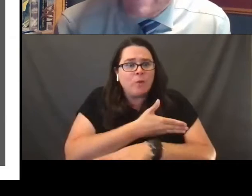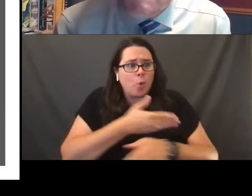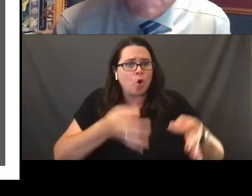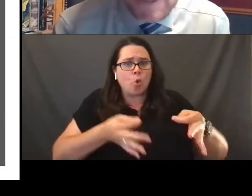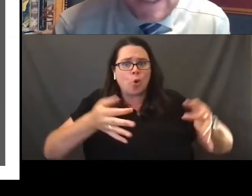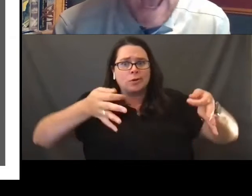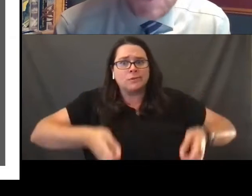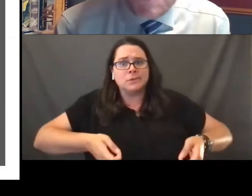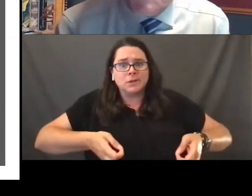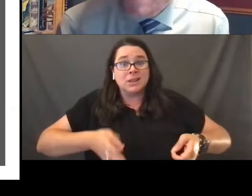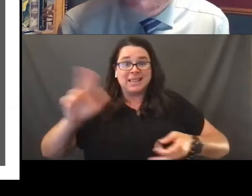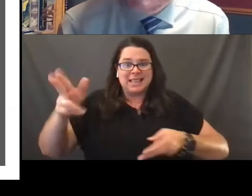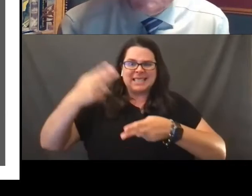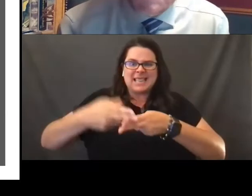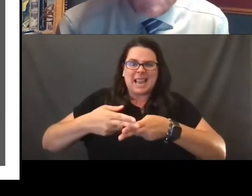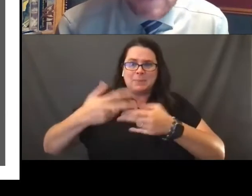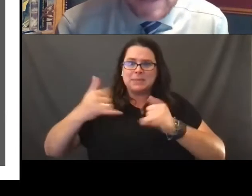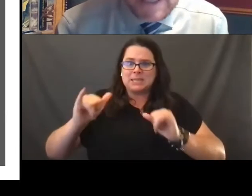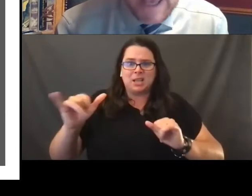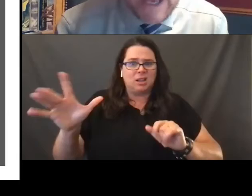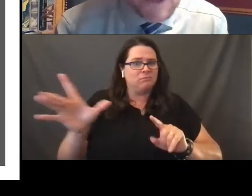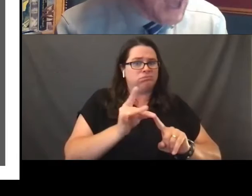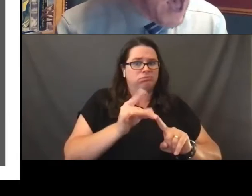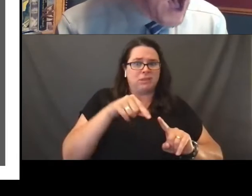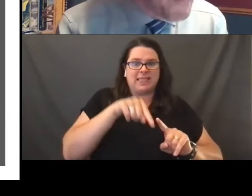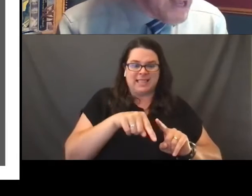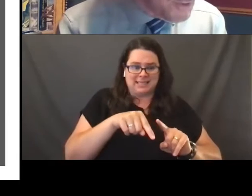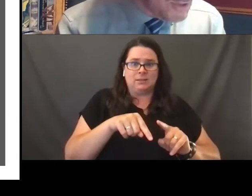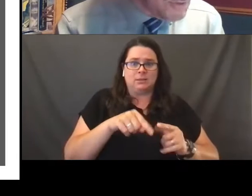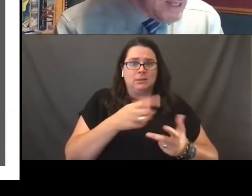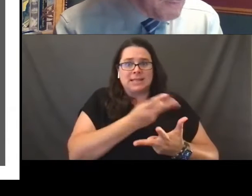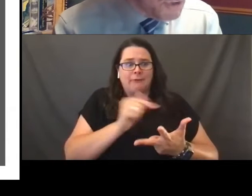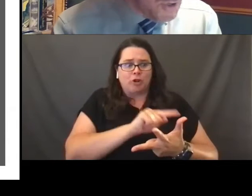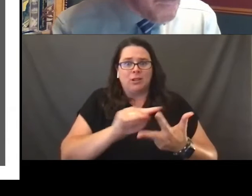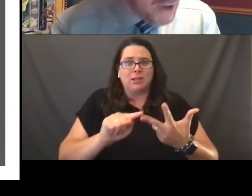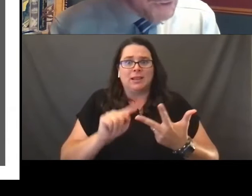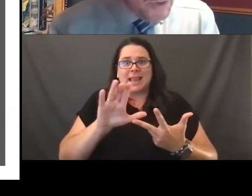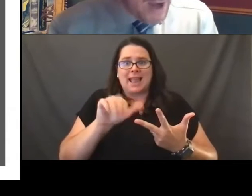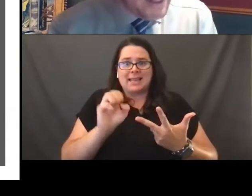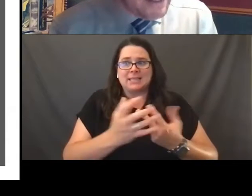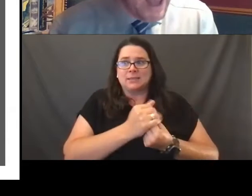but his name still attaches this consolidated case, as does the name of Gerald Bostock.